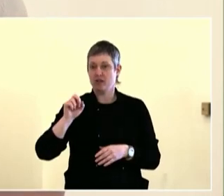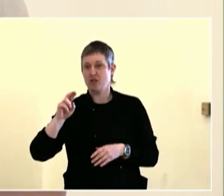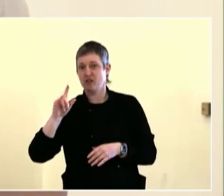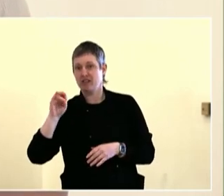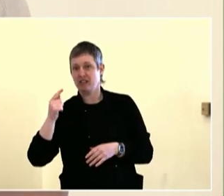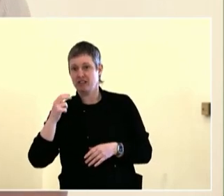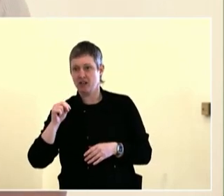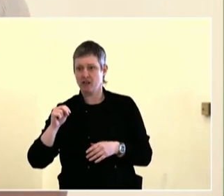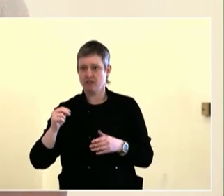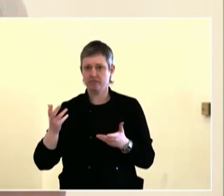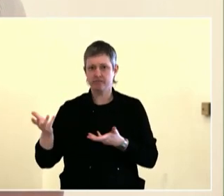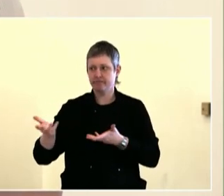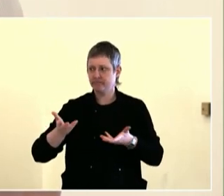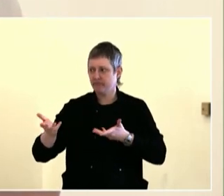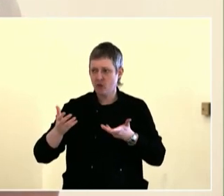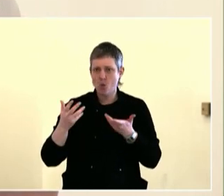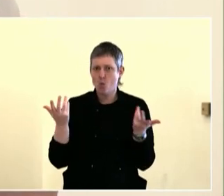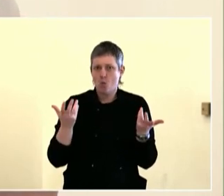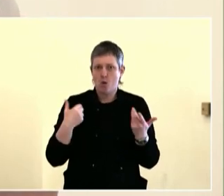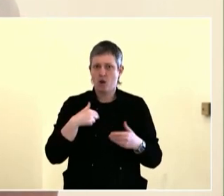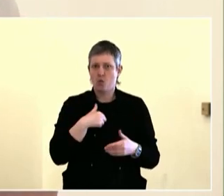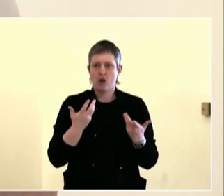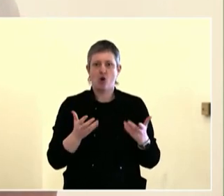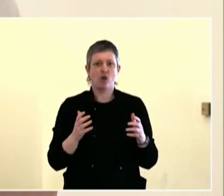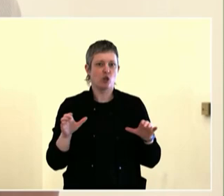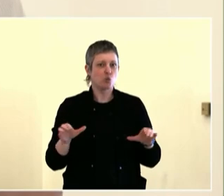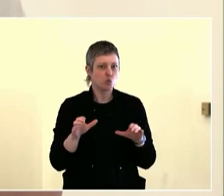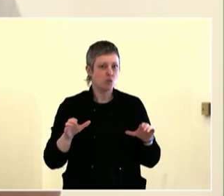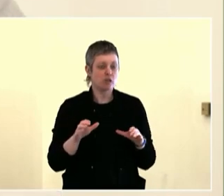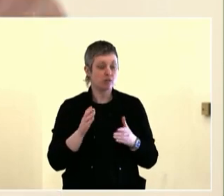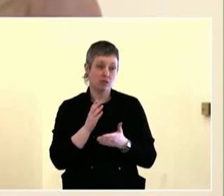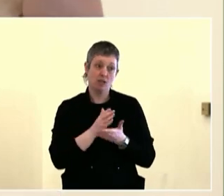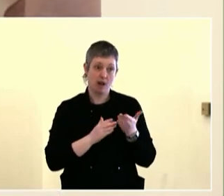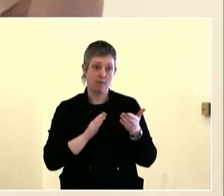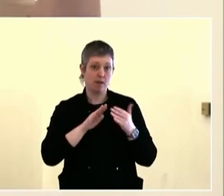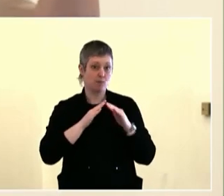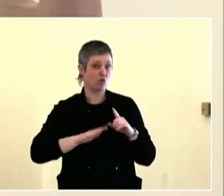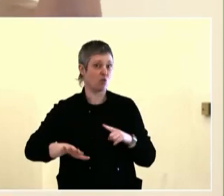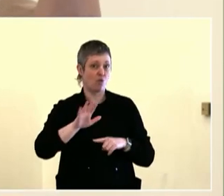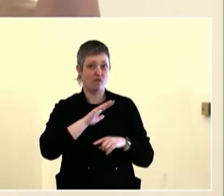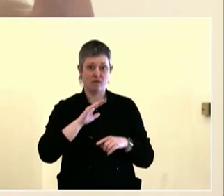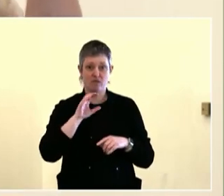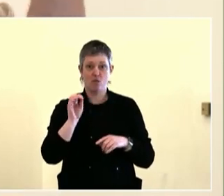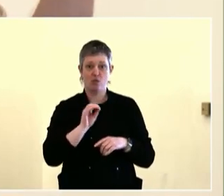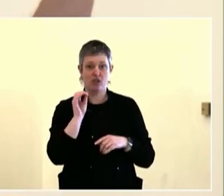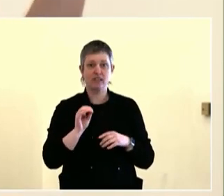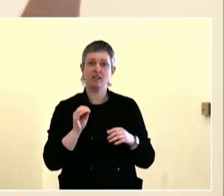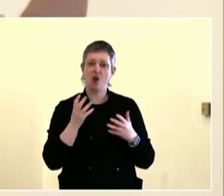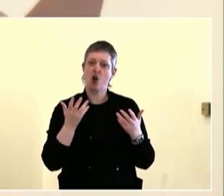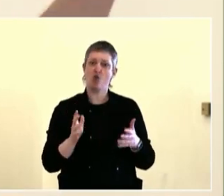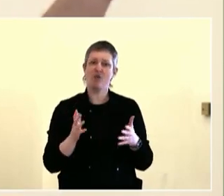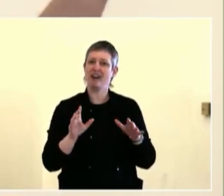So that there is a sustainable avenue for having this be implemented within the city.